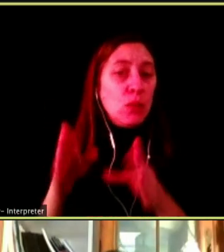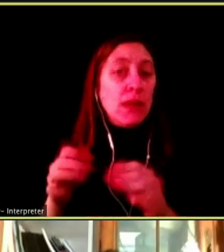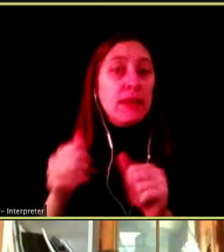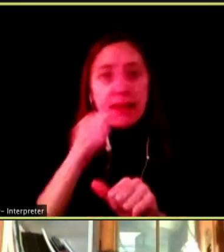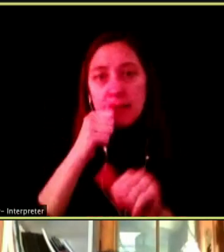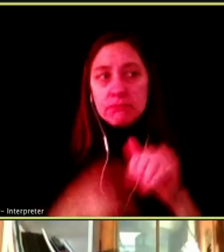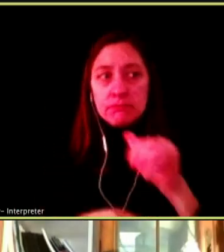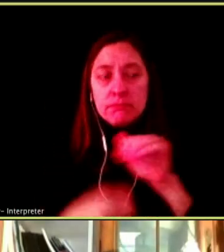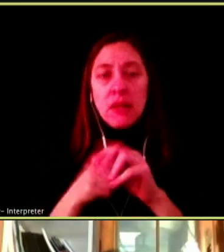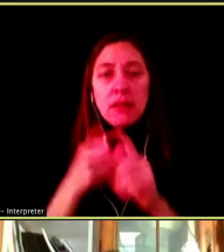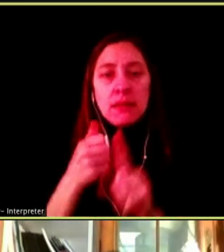WITH THEIR PEERS.